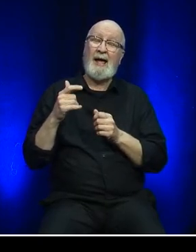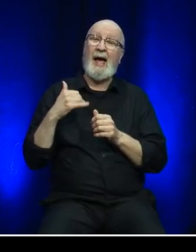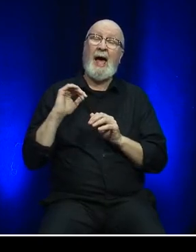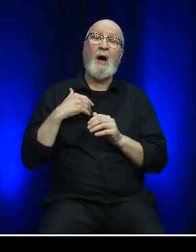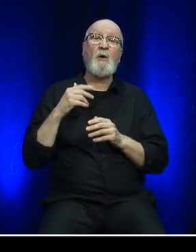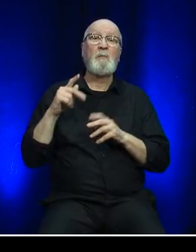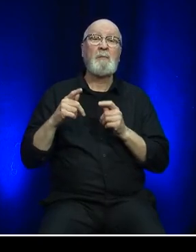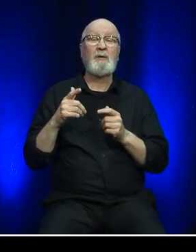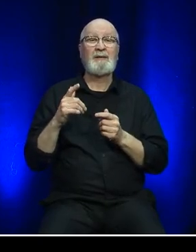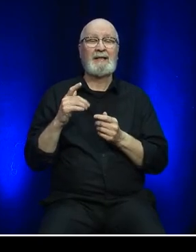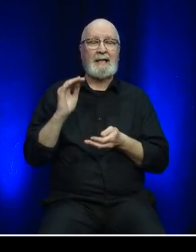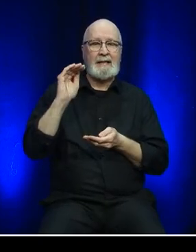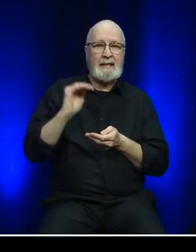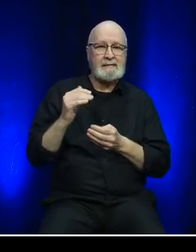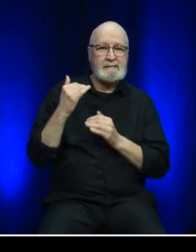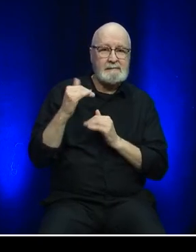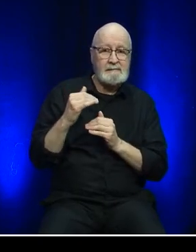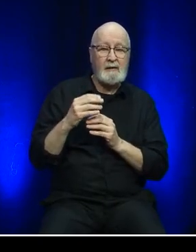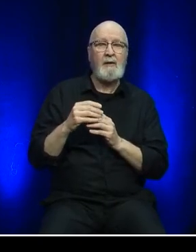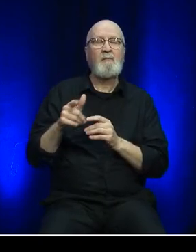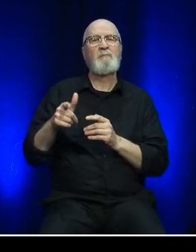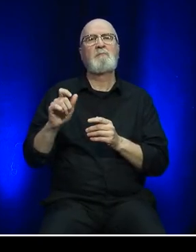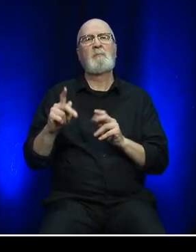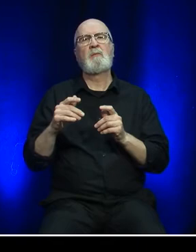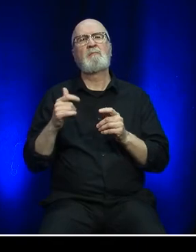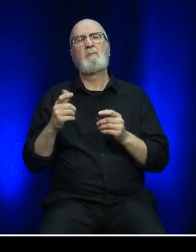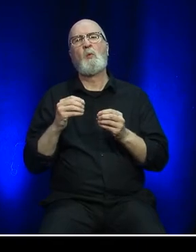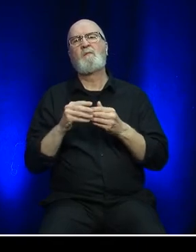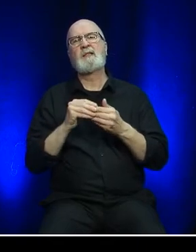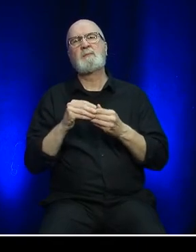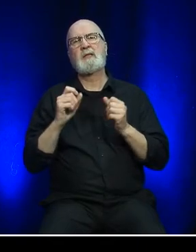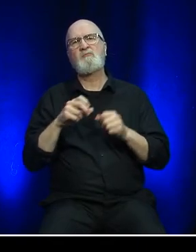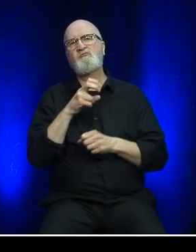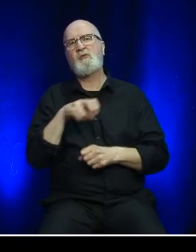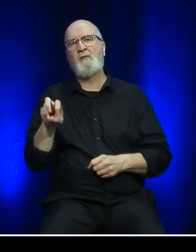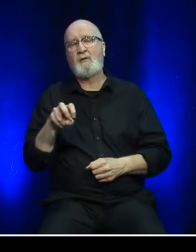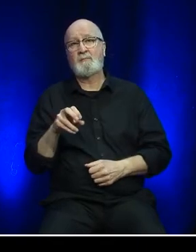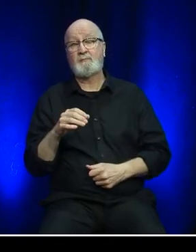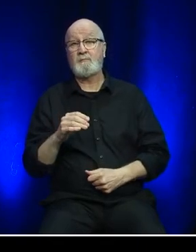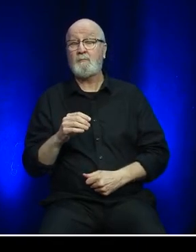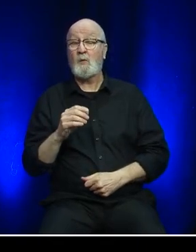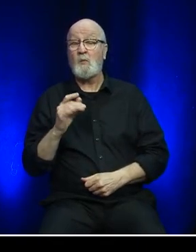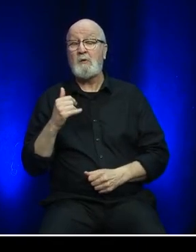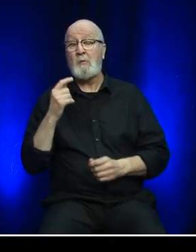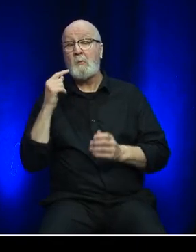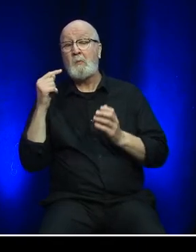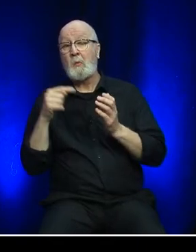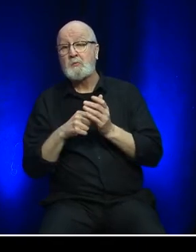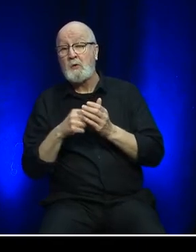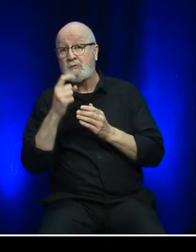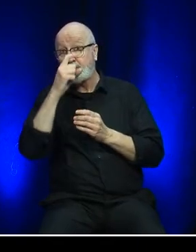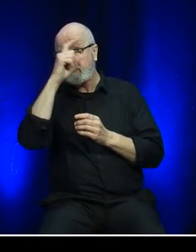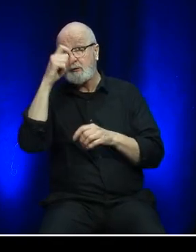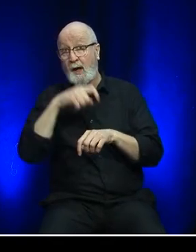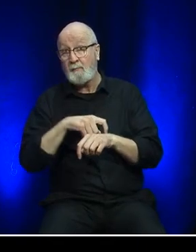flexibility for travel. This was especially noticeable during the summer season as there was